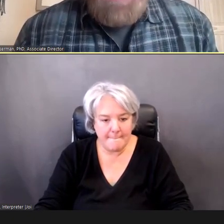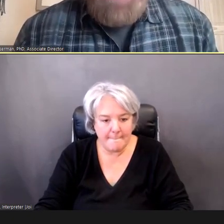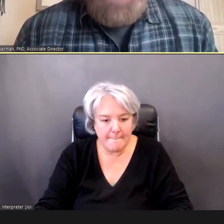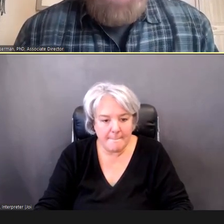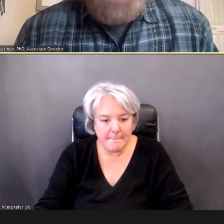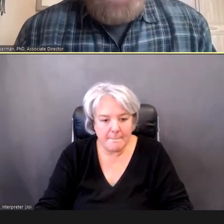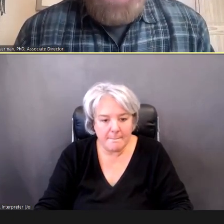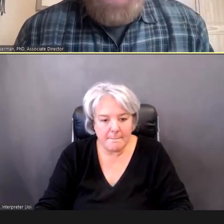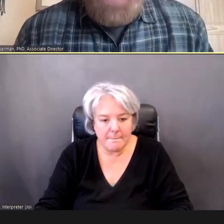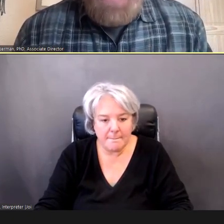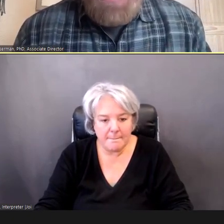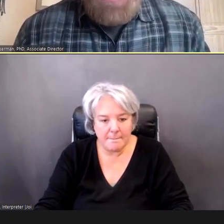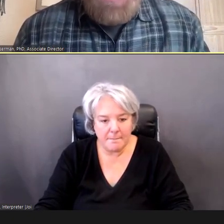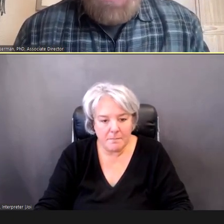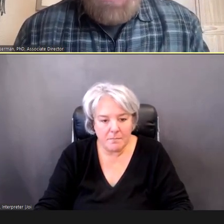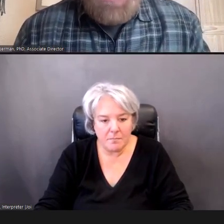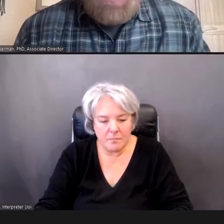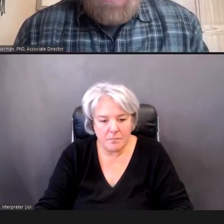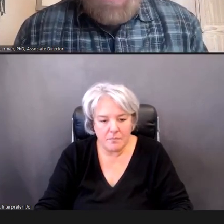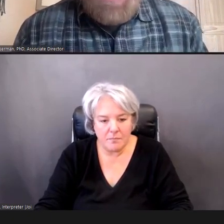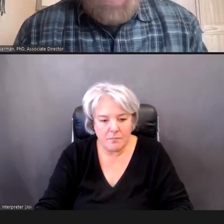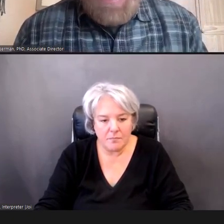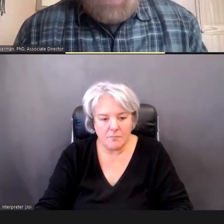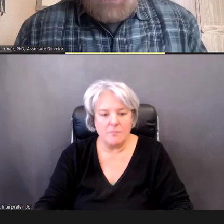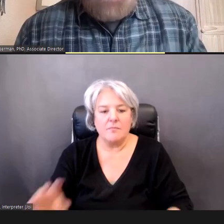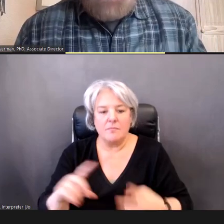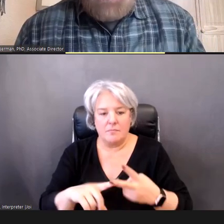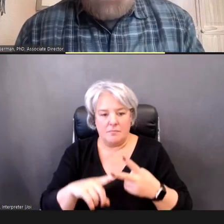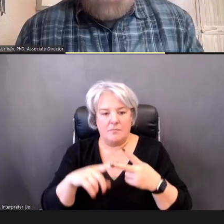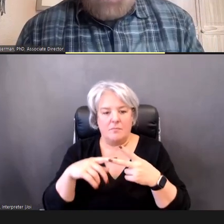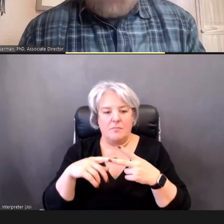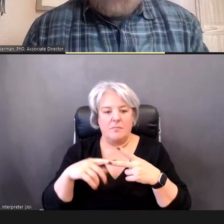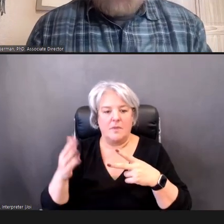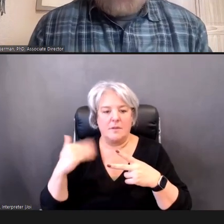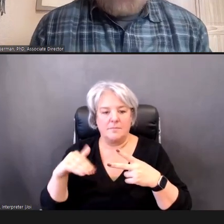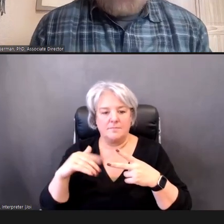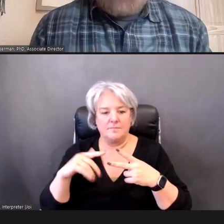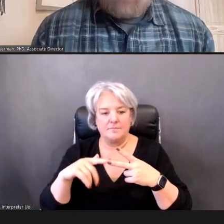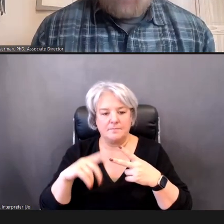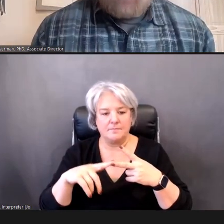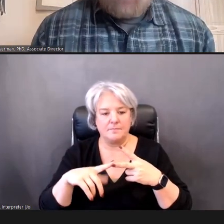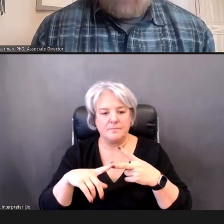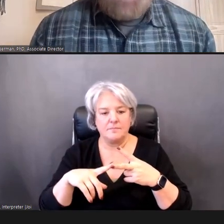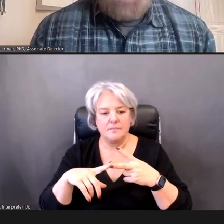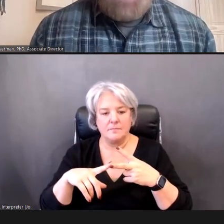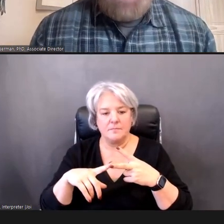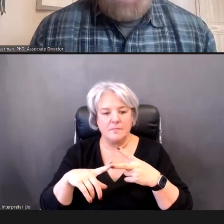Sorry William, I was just going to that next one. DR. Go for it. Terry Foust, AuD, CCC-A/SLP: